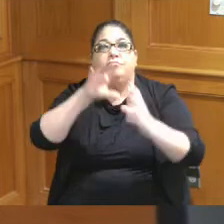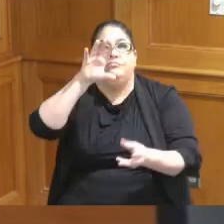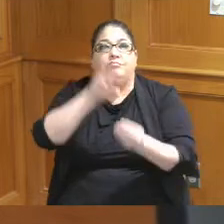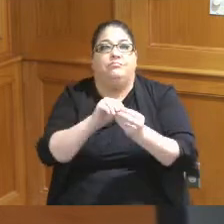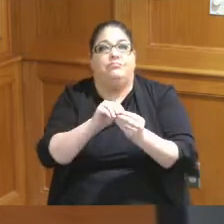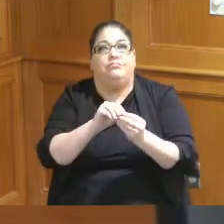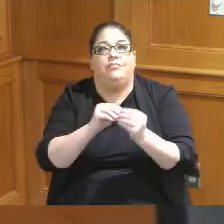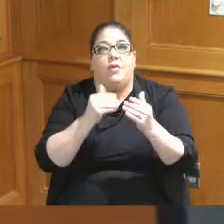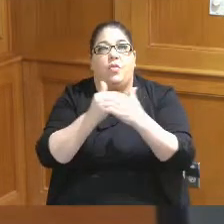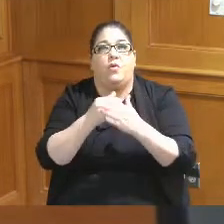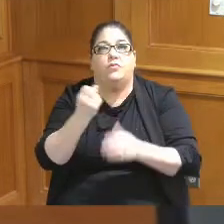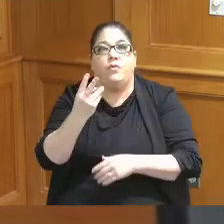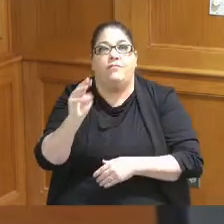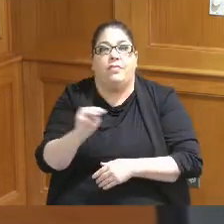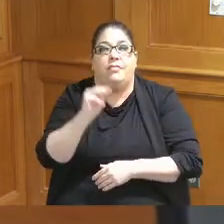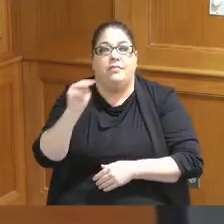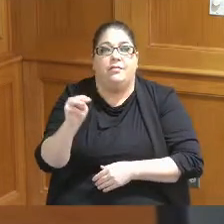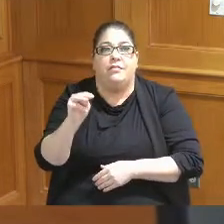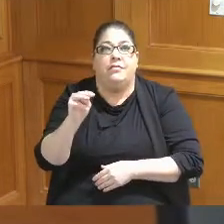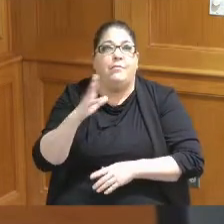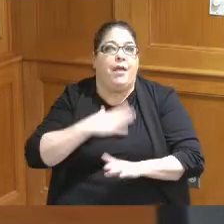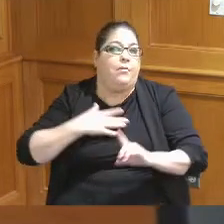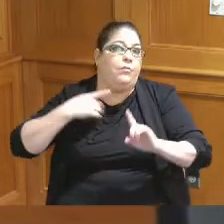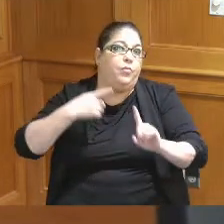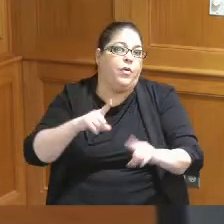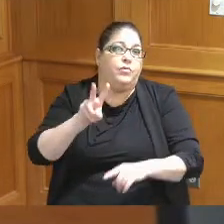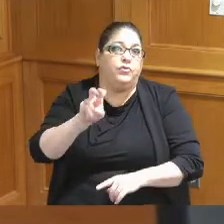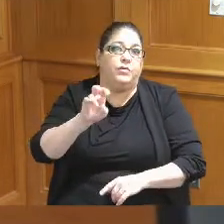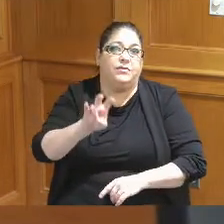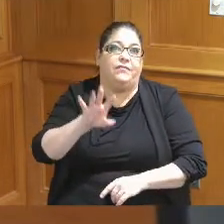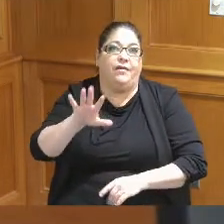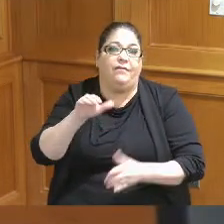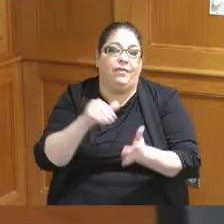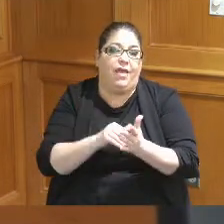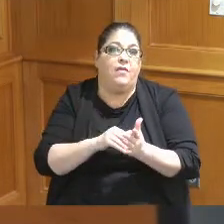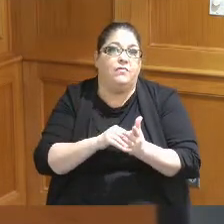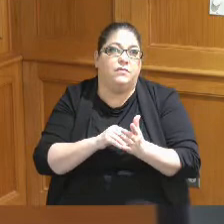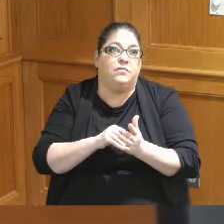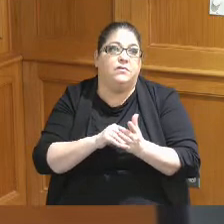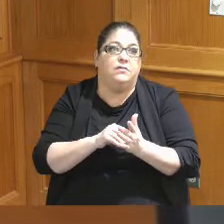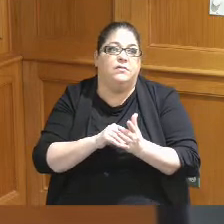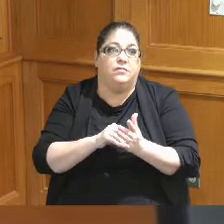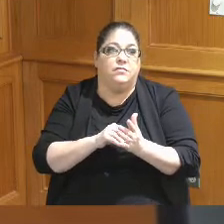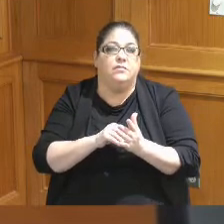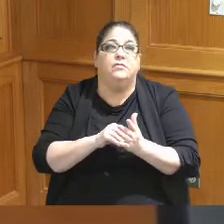close to 12 million the point was just at the 275,000 we would be looking for the funding as